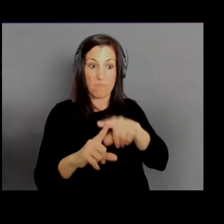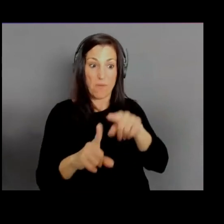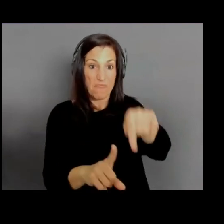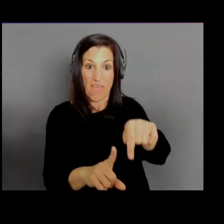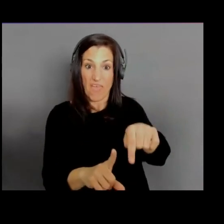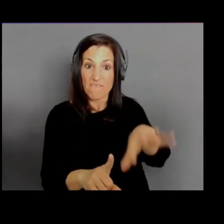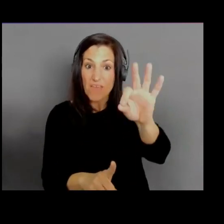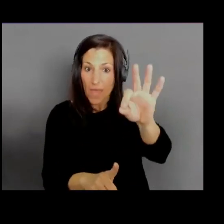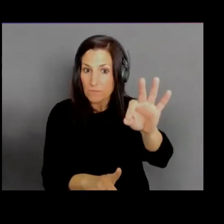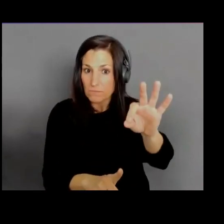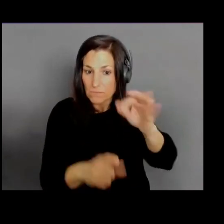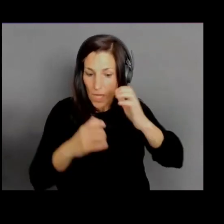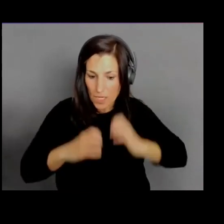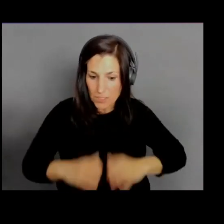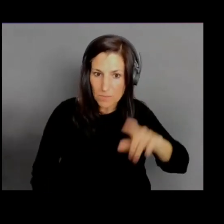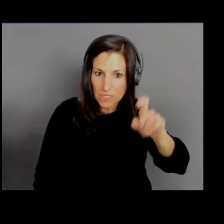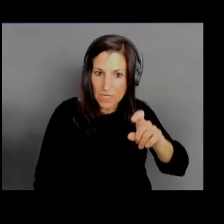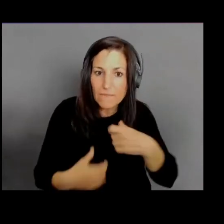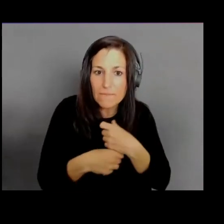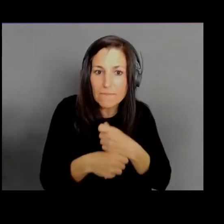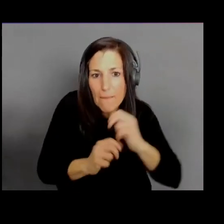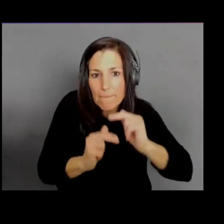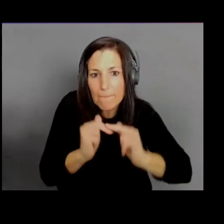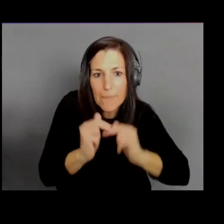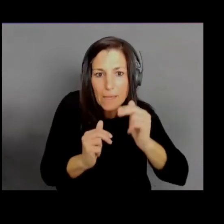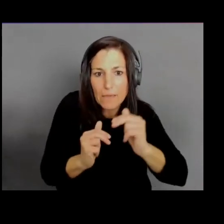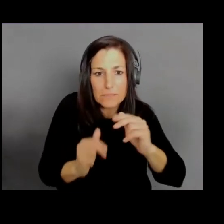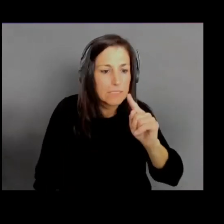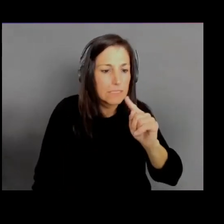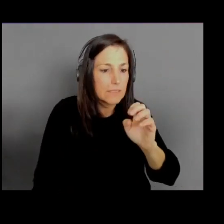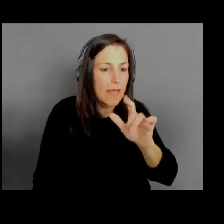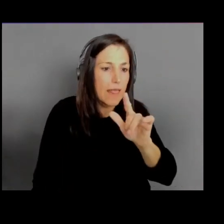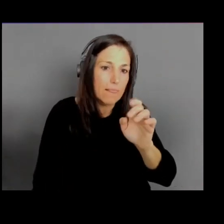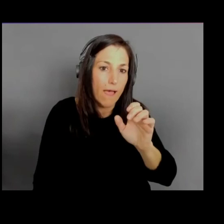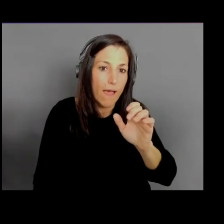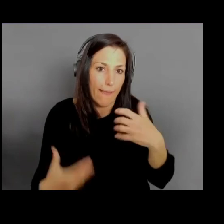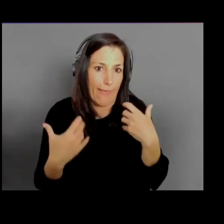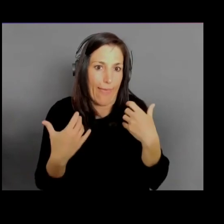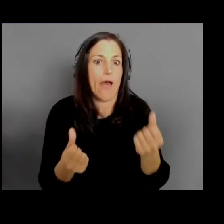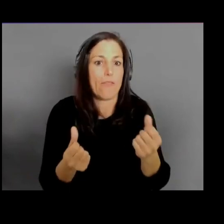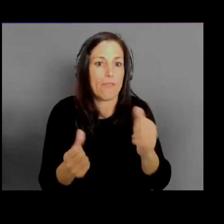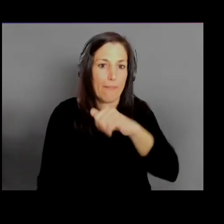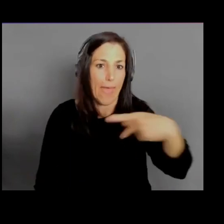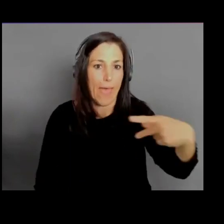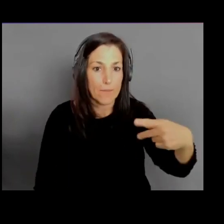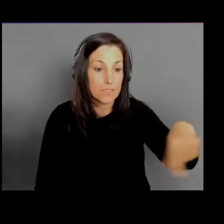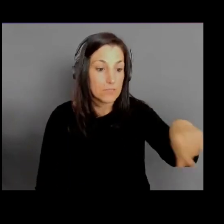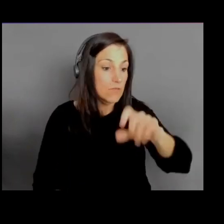so that people can be out doing healthcare out in austere environments, if you will.